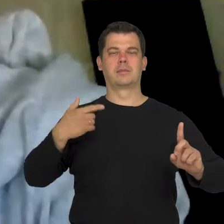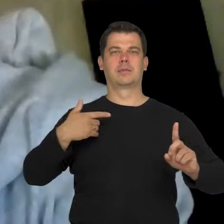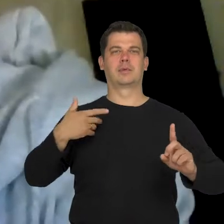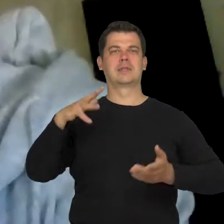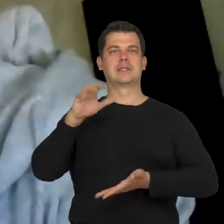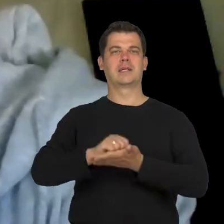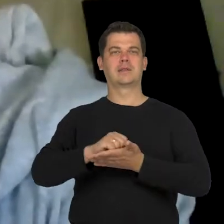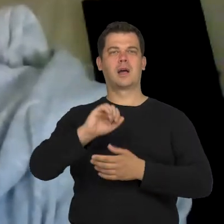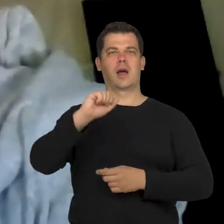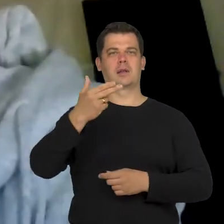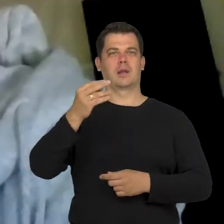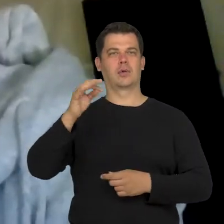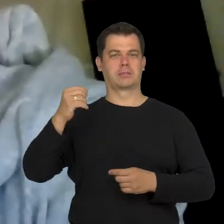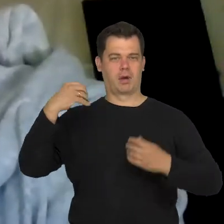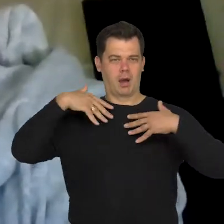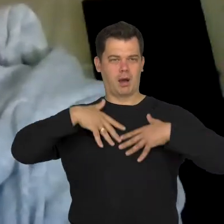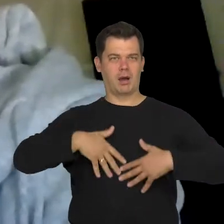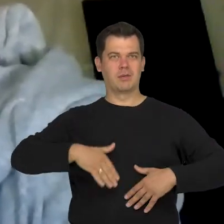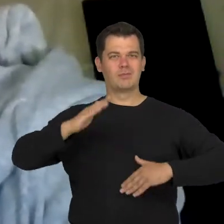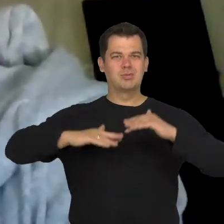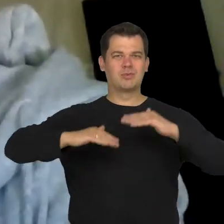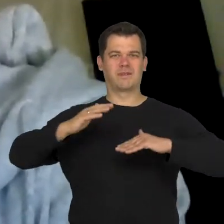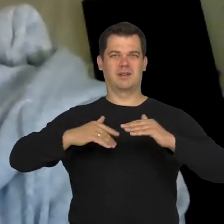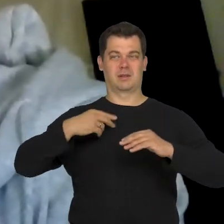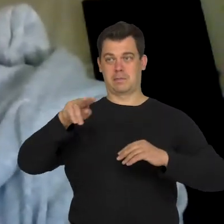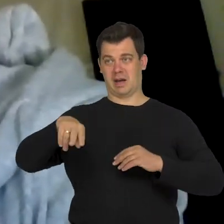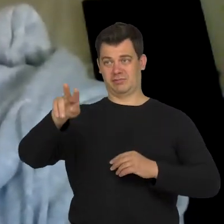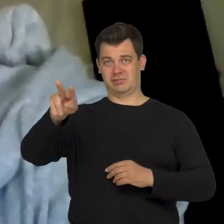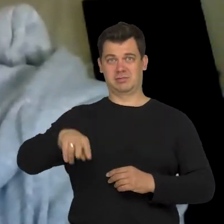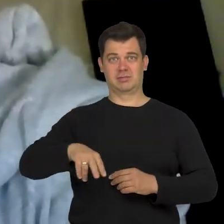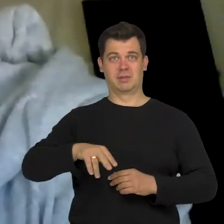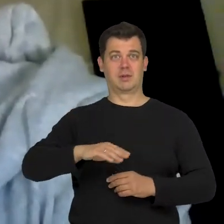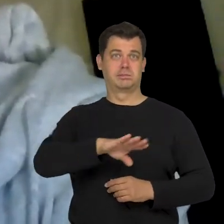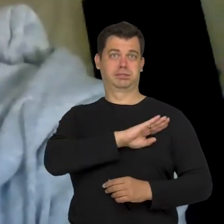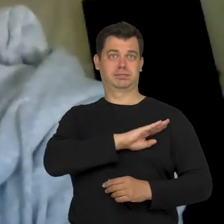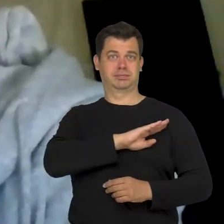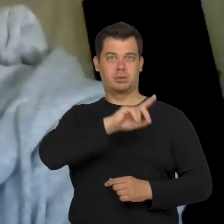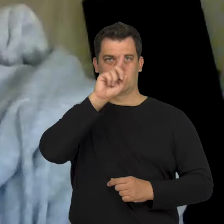I couldn't look at a dead body but I had to.